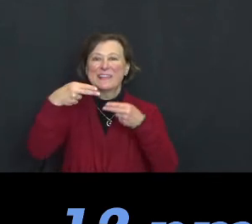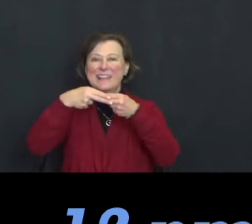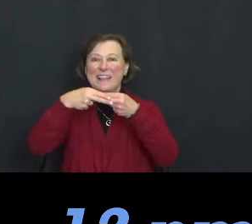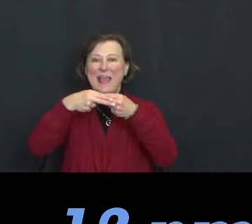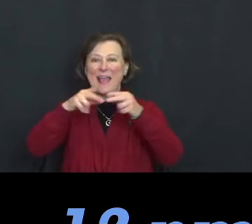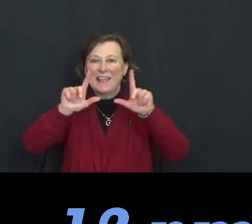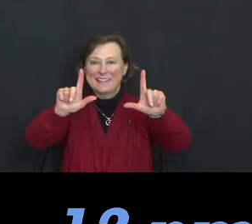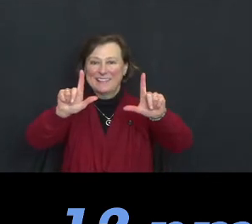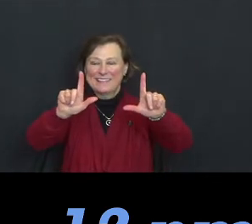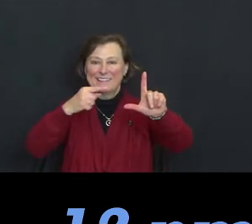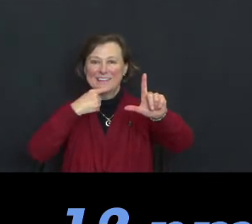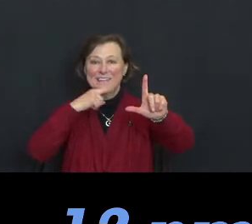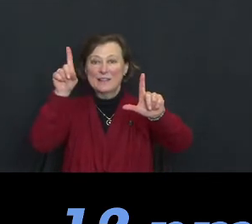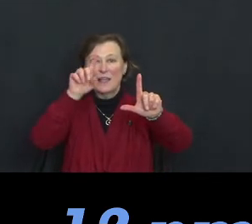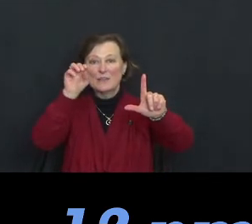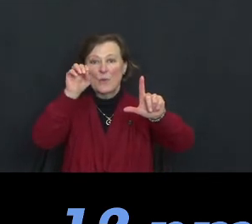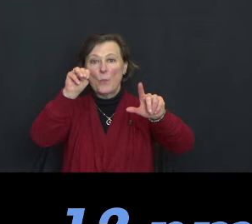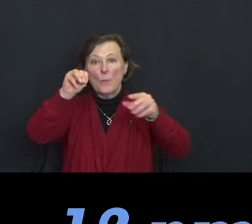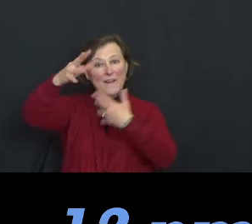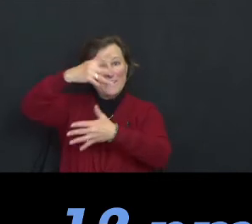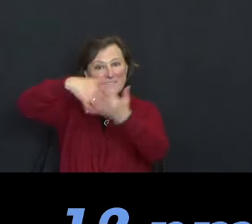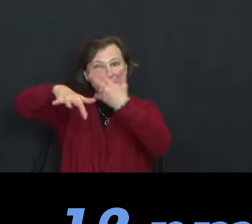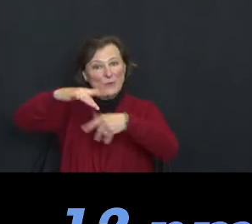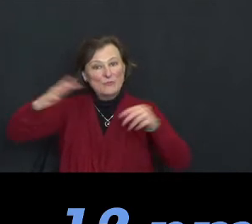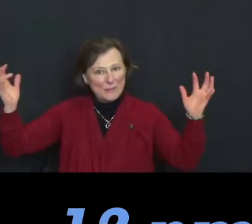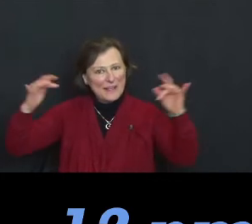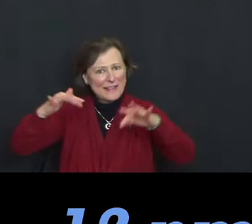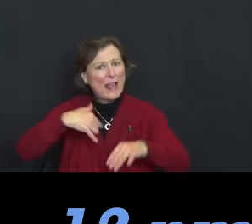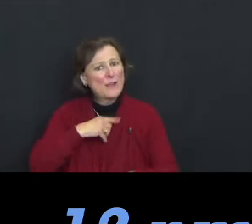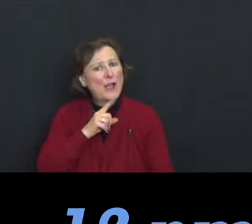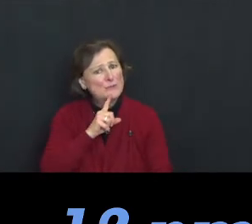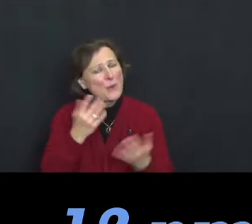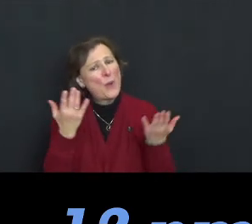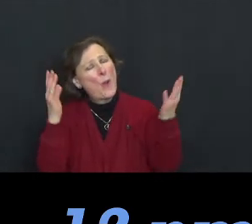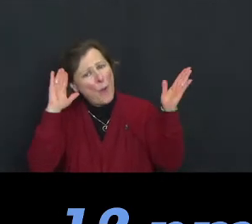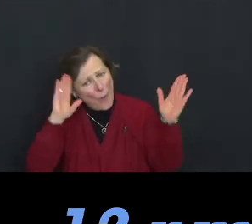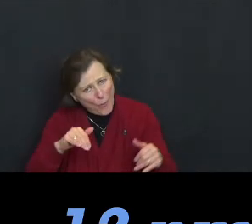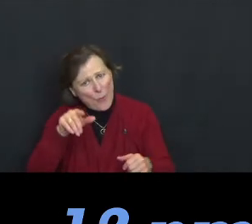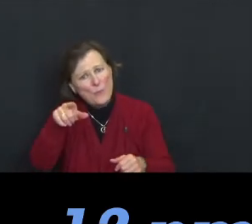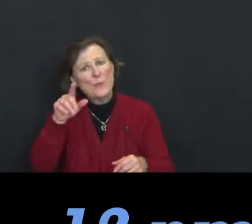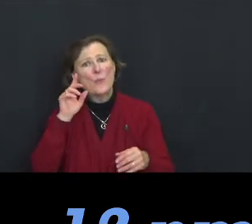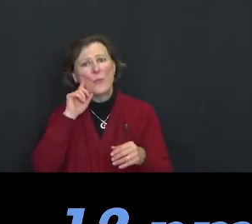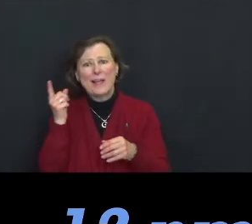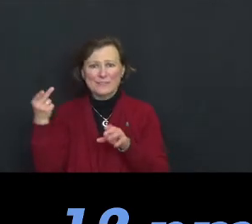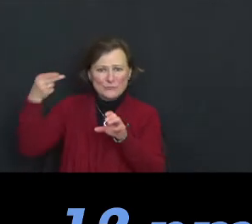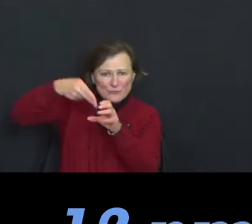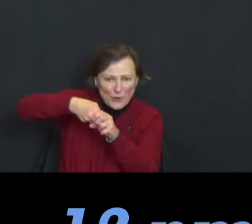It says Zoom fellowship gatherings and I sure hope you will take advantage of that if you're able to do that.